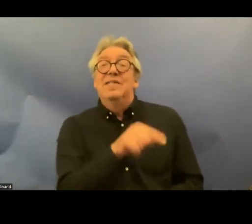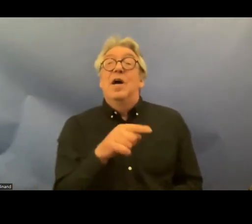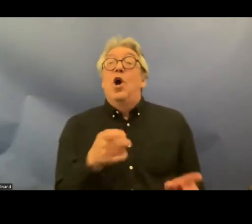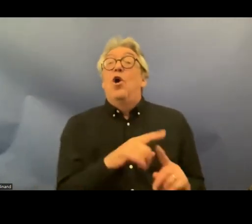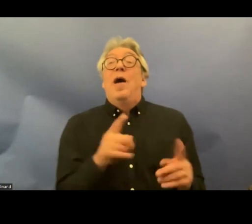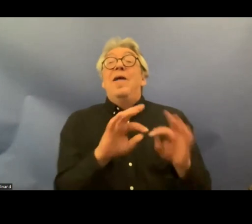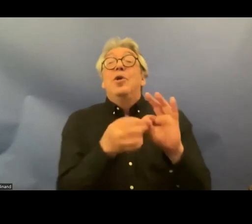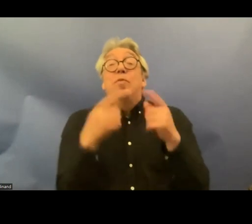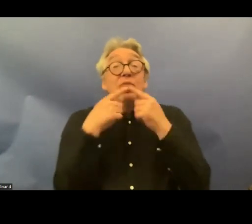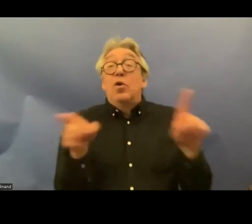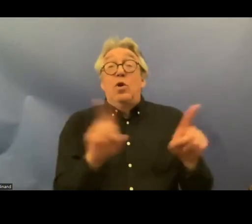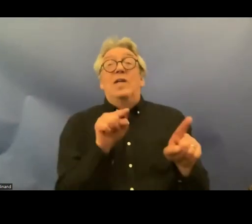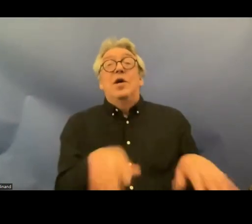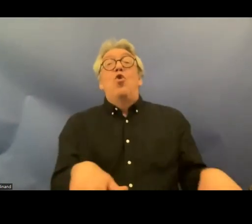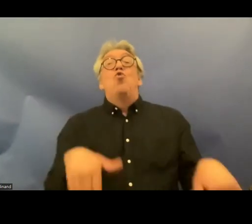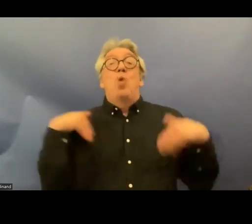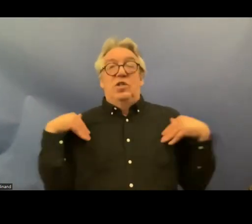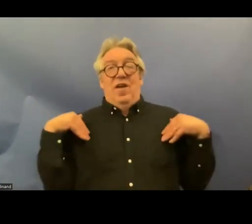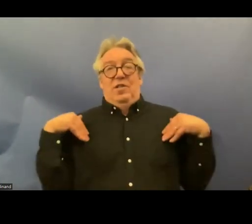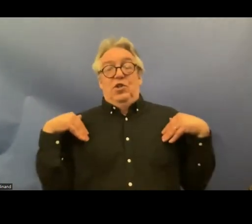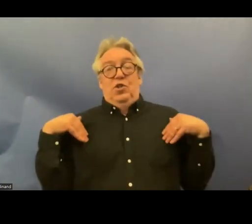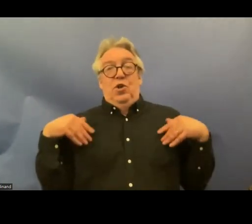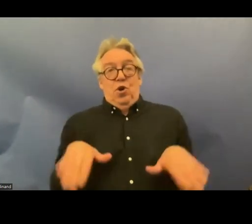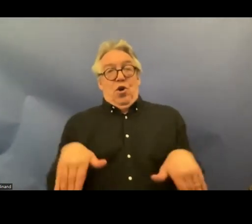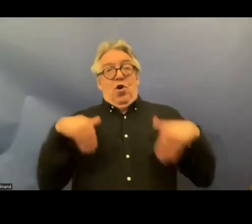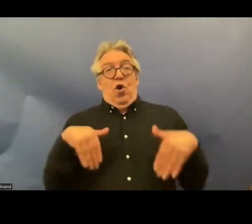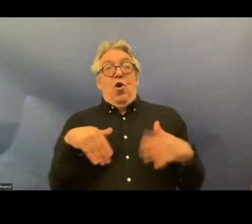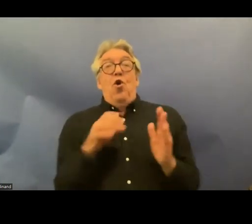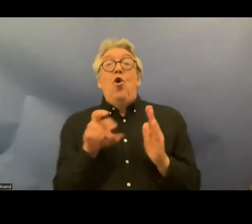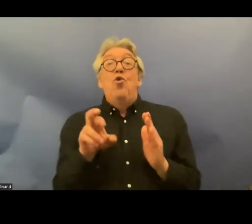if it is a reservation an article 12 reservation runs a good chance of being